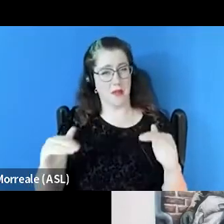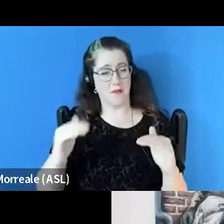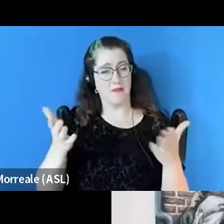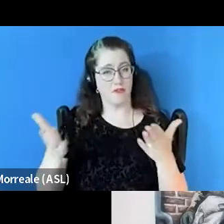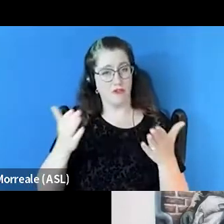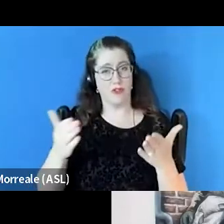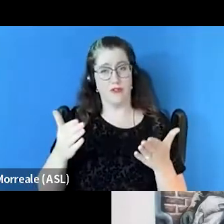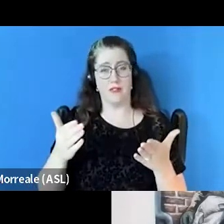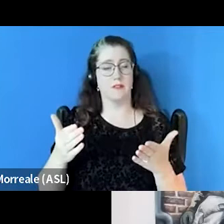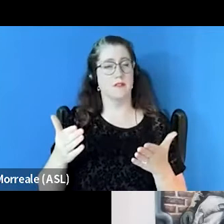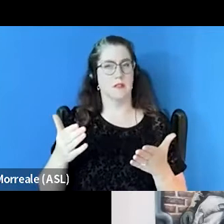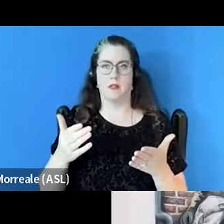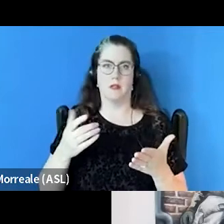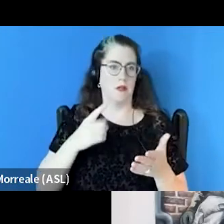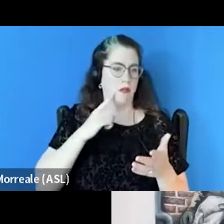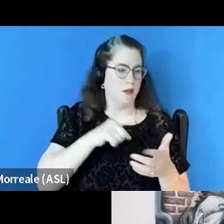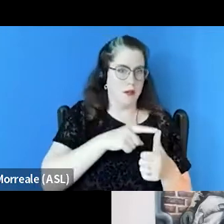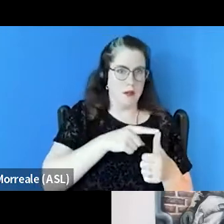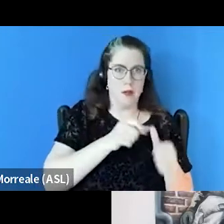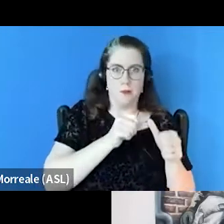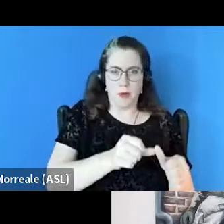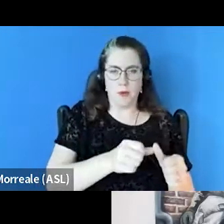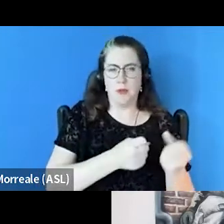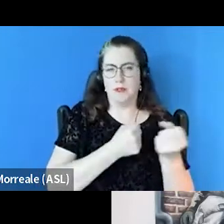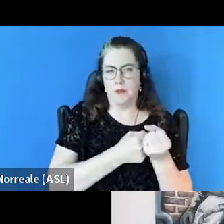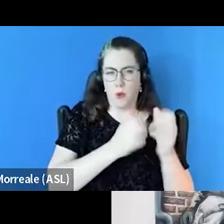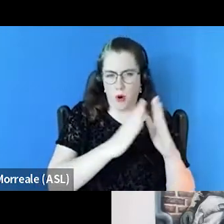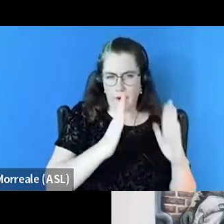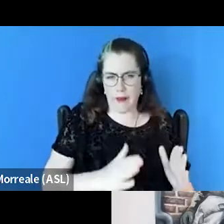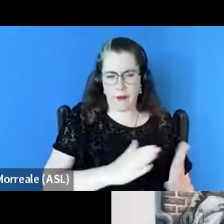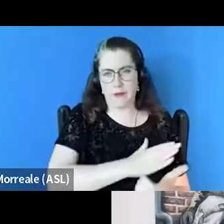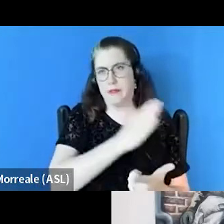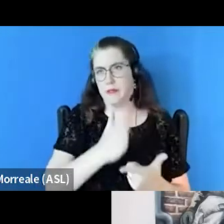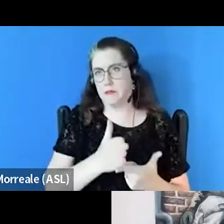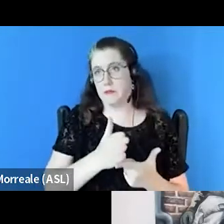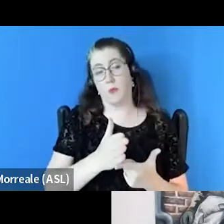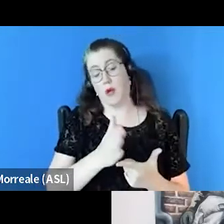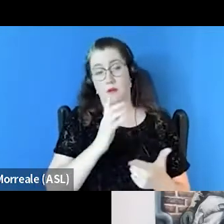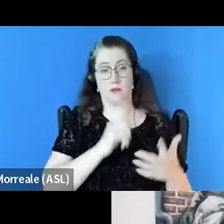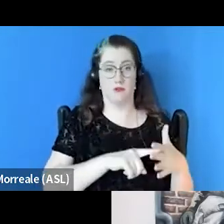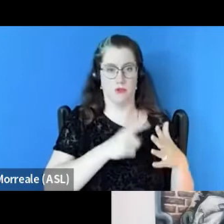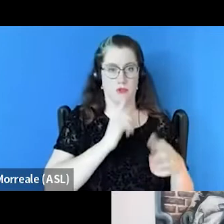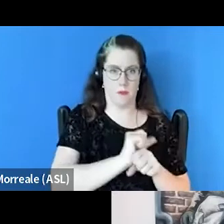from permanent supportive housing, to actually started my work as an outreach worker,